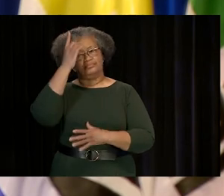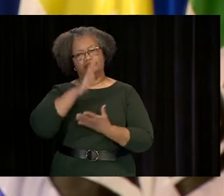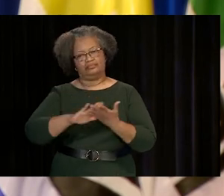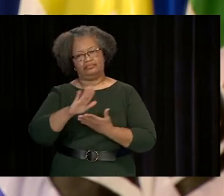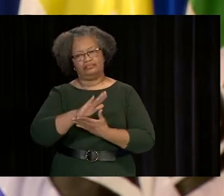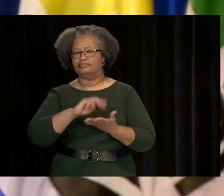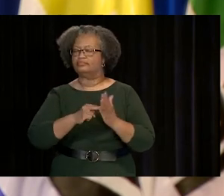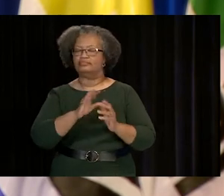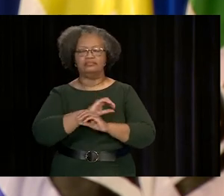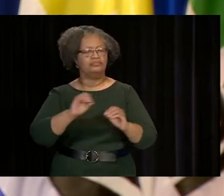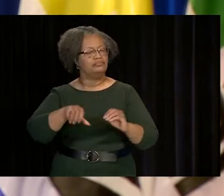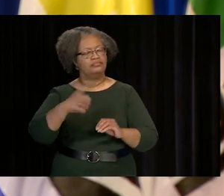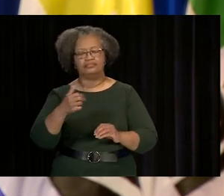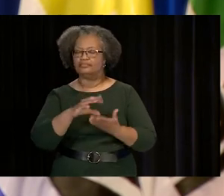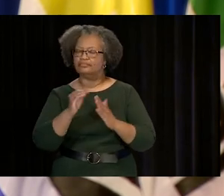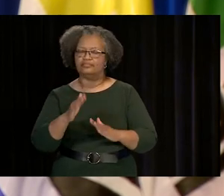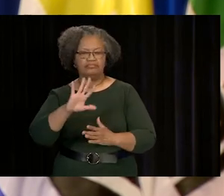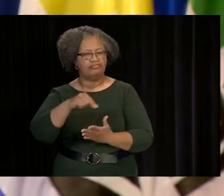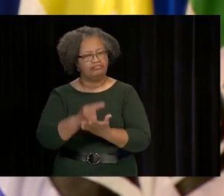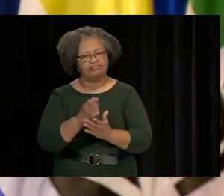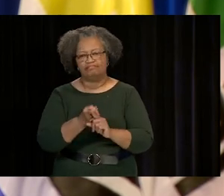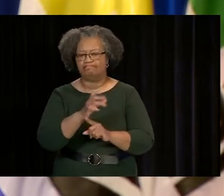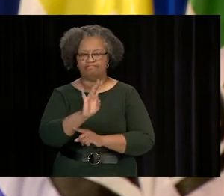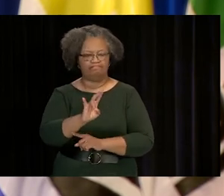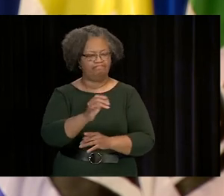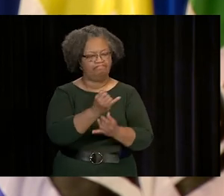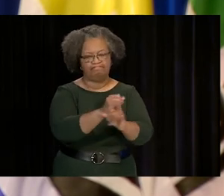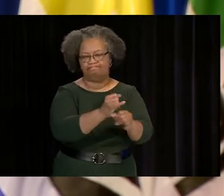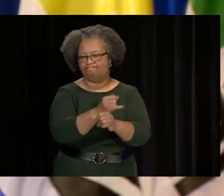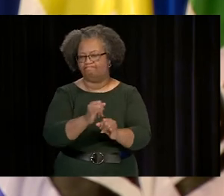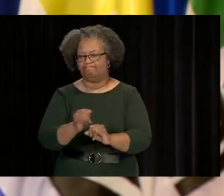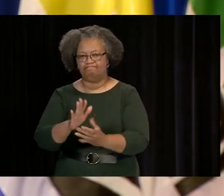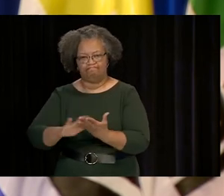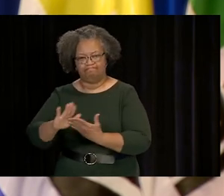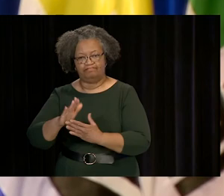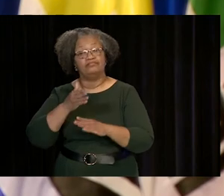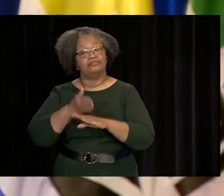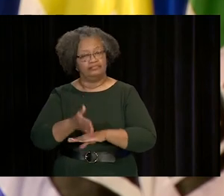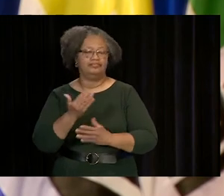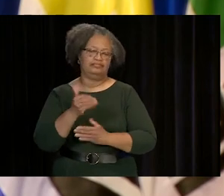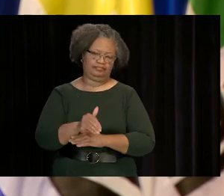THAT MEANS THAT NO OTHER STUDENTS WILL GRADUATE FROM THE SEVEN INDIVIDUAL COLLEGES AFTER TONIGHT.